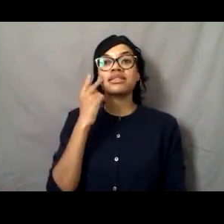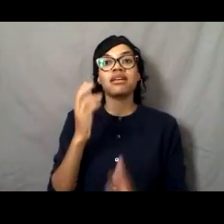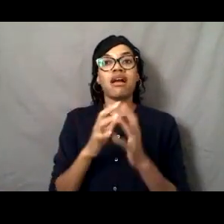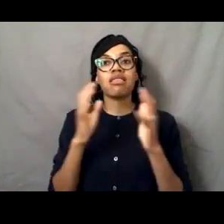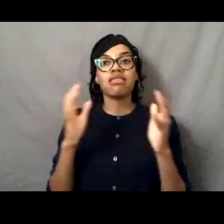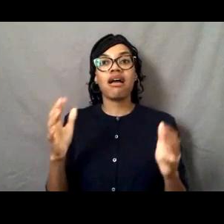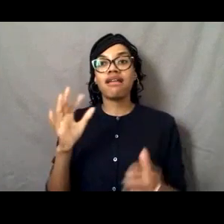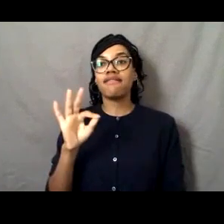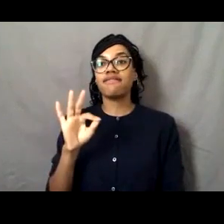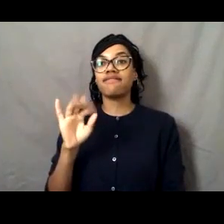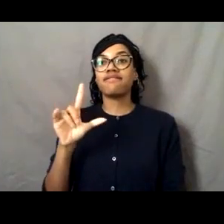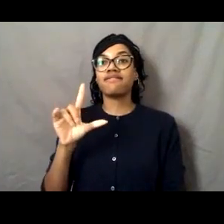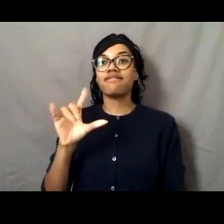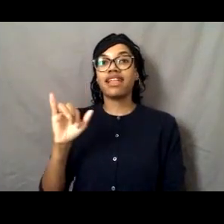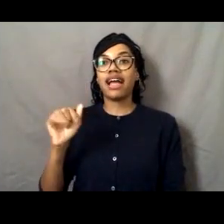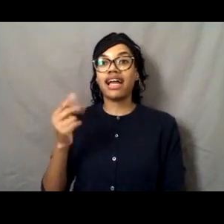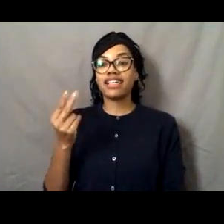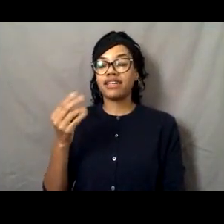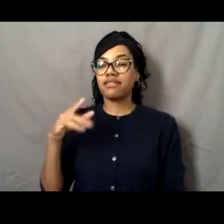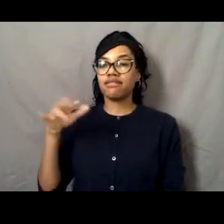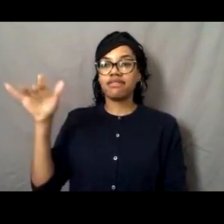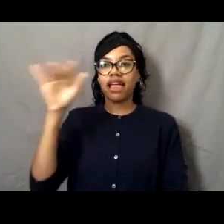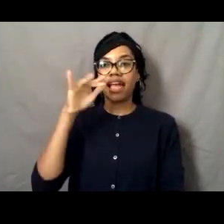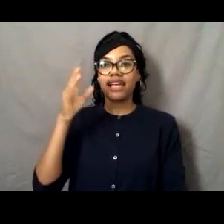and they would fly onto the deck of the ship